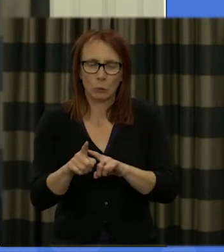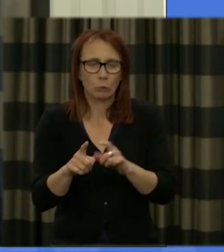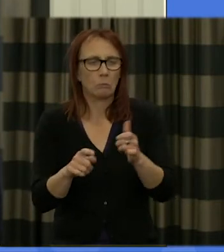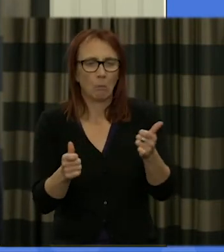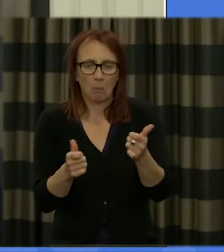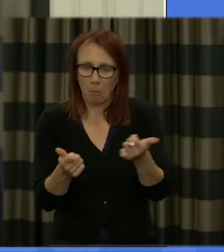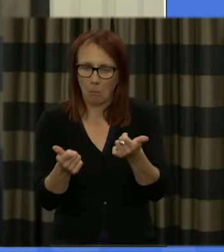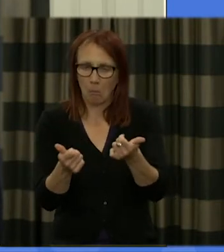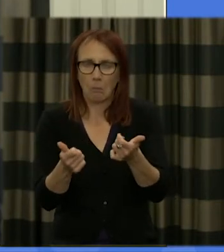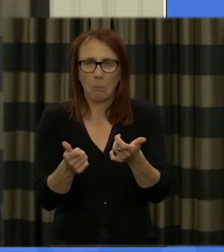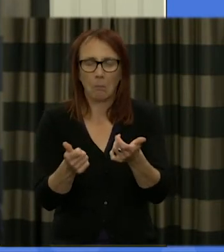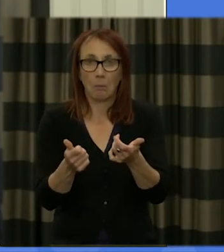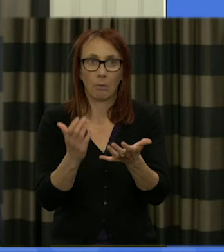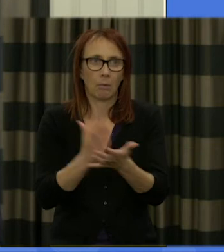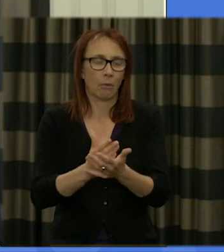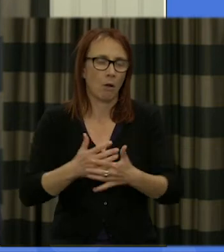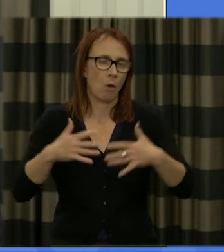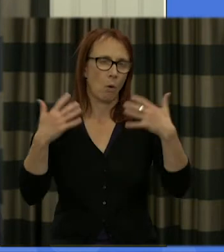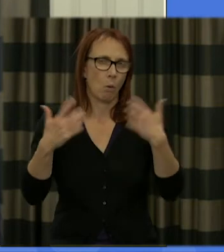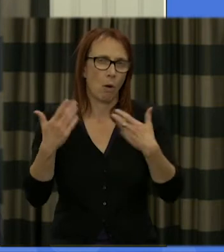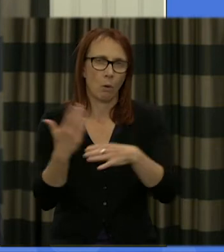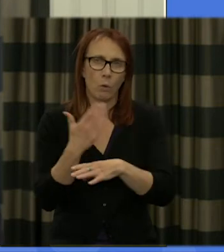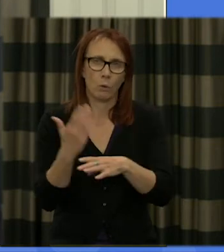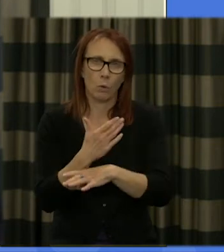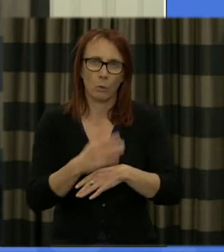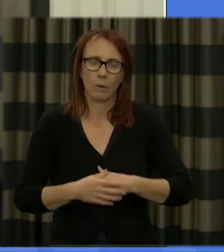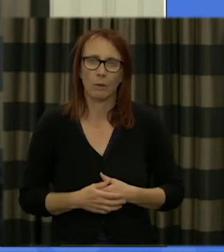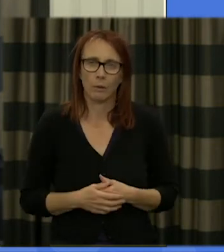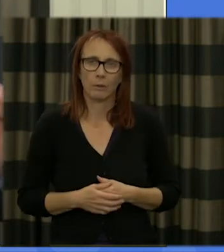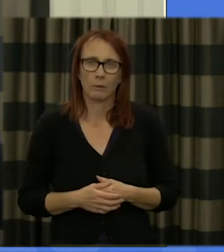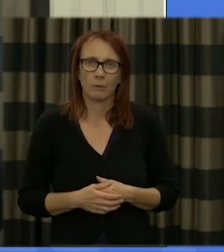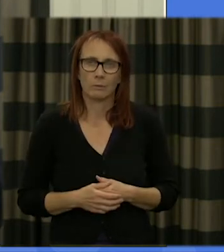and it's an amazing job actually and a real privilege to do it and that that's